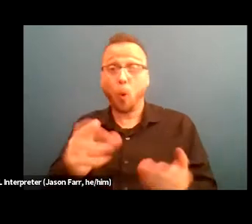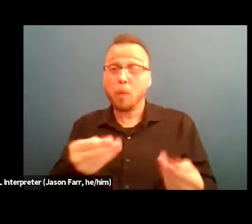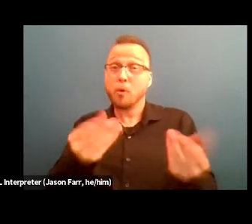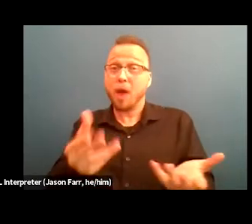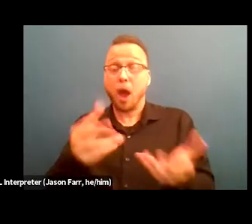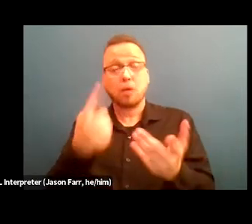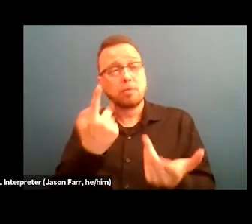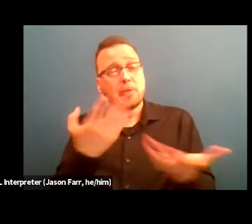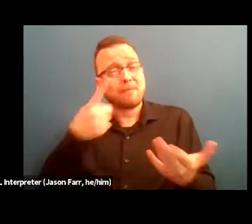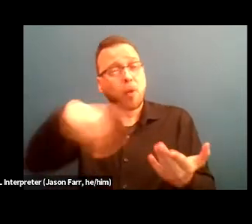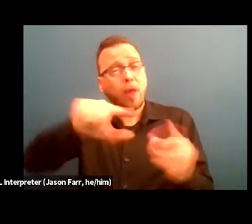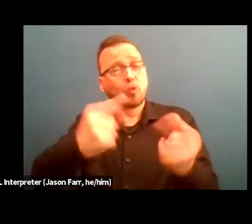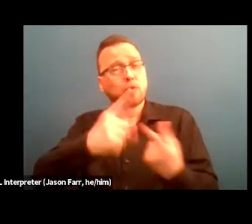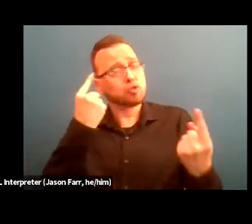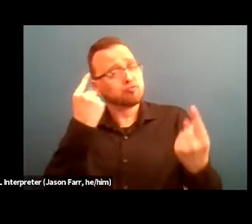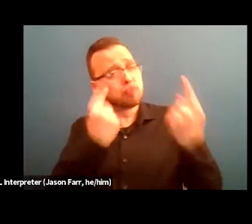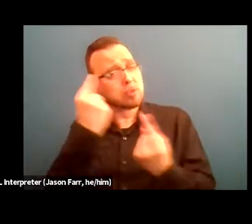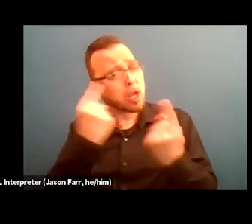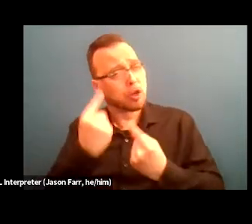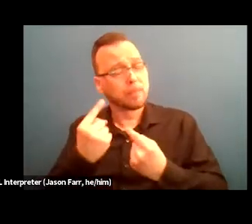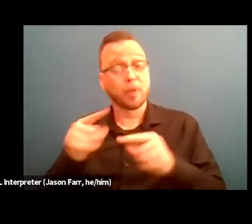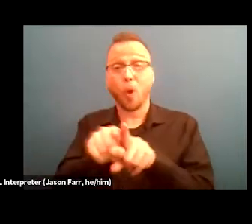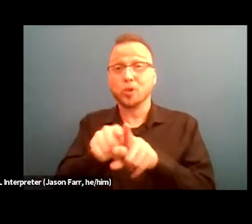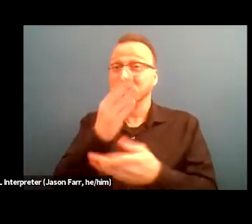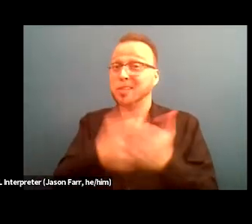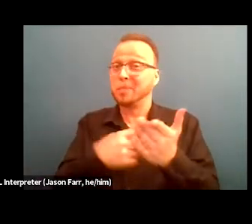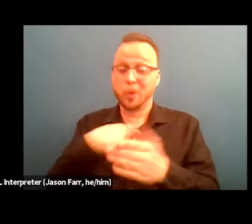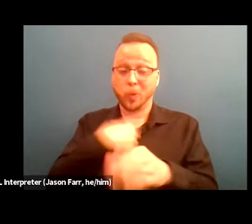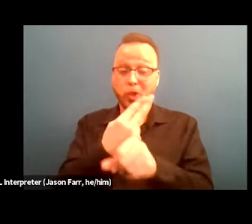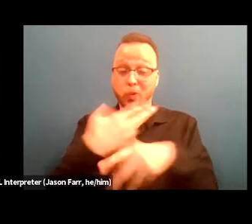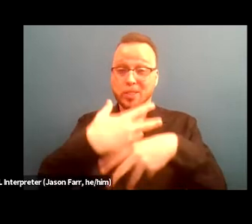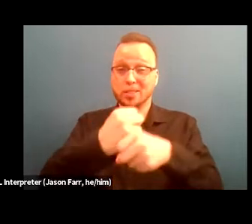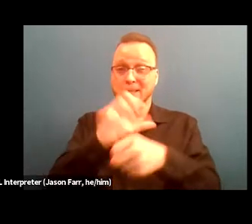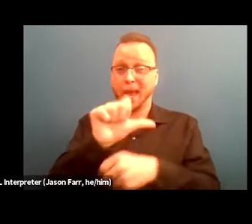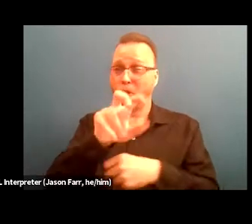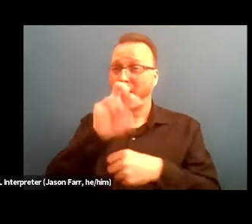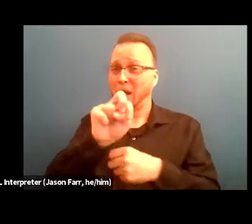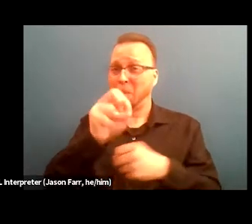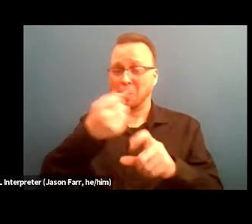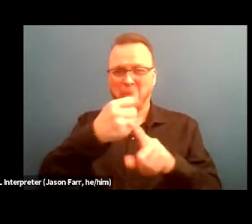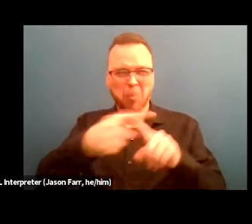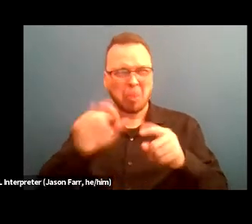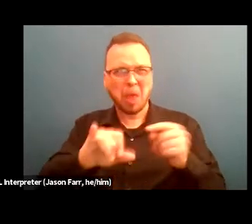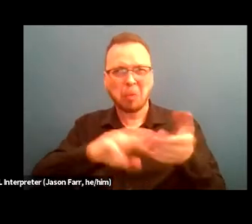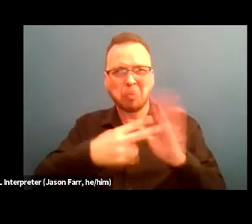Also decoding acronyms, I know we love our professional jargon and our alphabet soup, but we use this often,